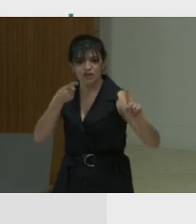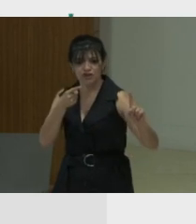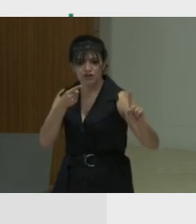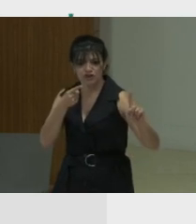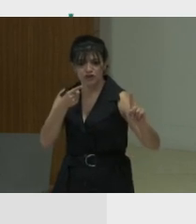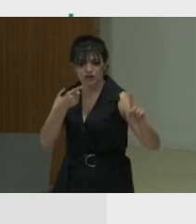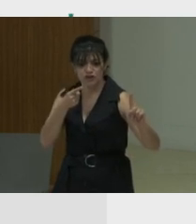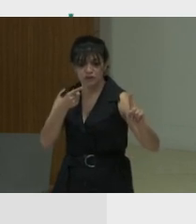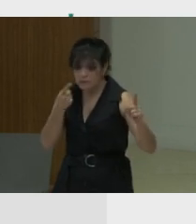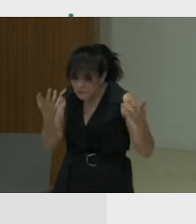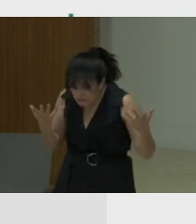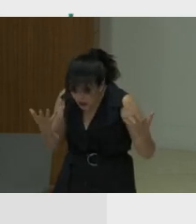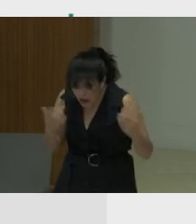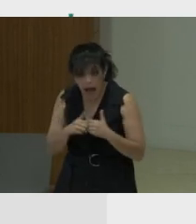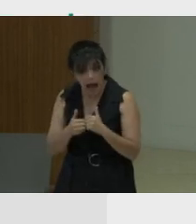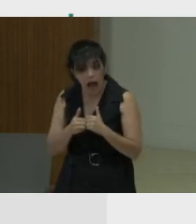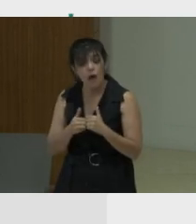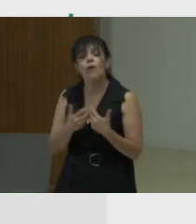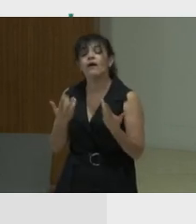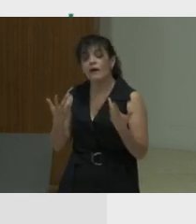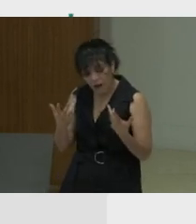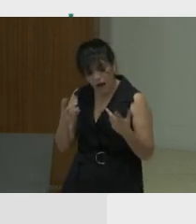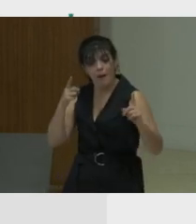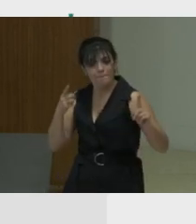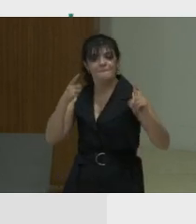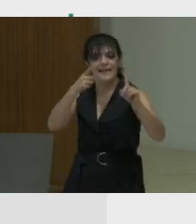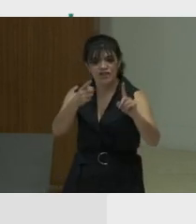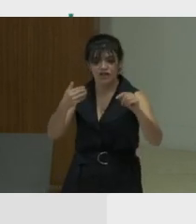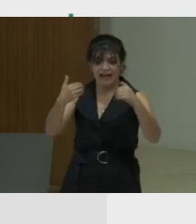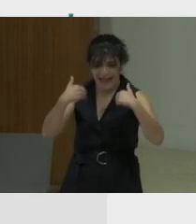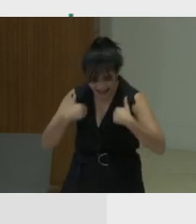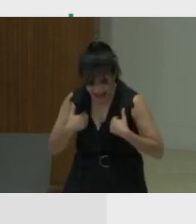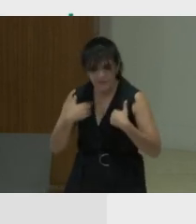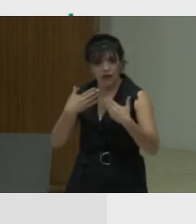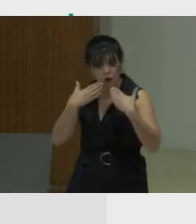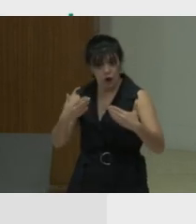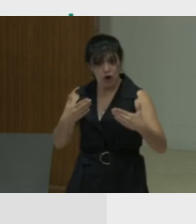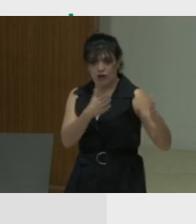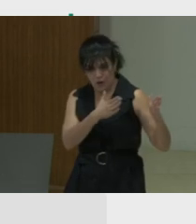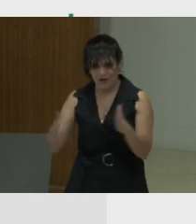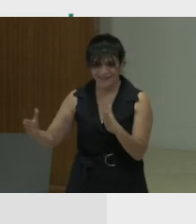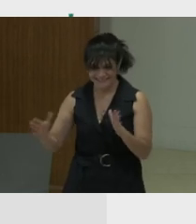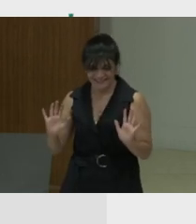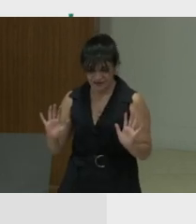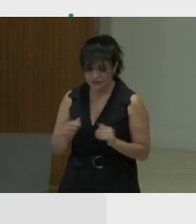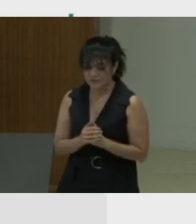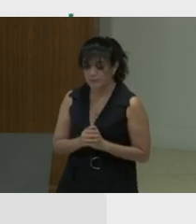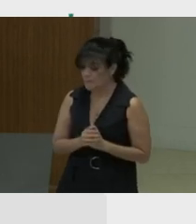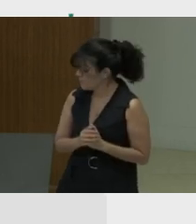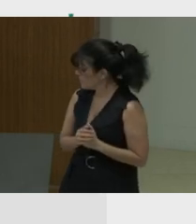And this comes to show also the very central place that missions have in such good organizations. It also comes to show that the mission